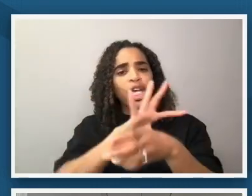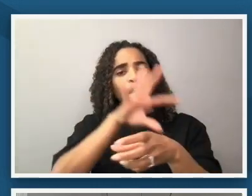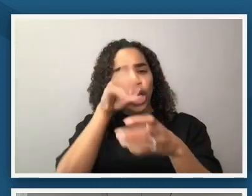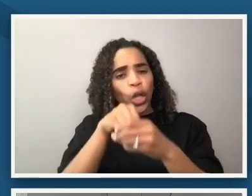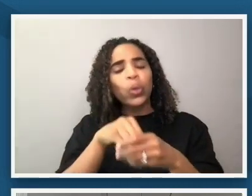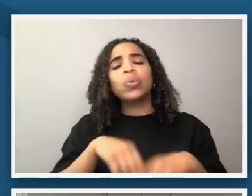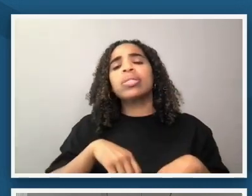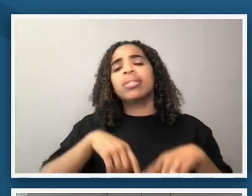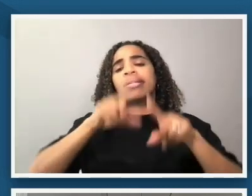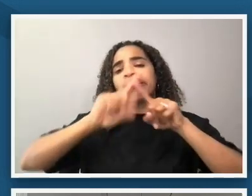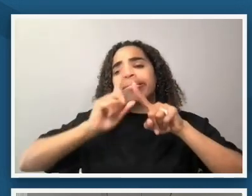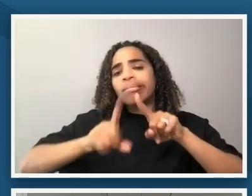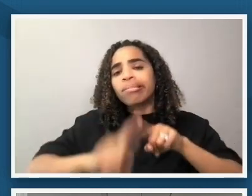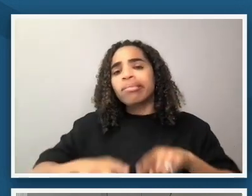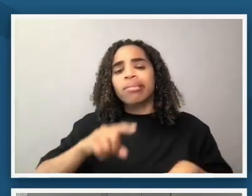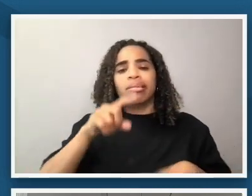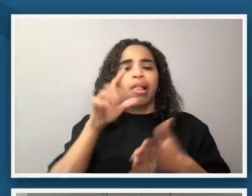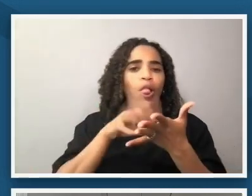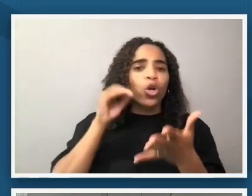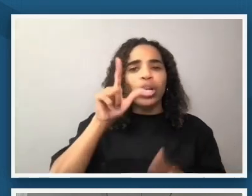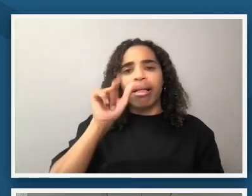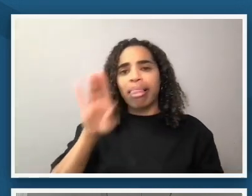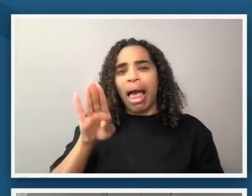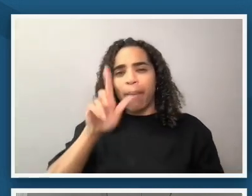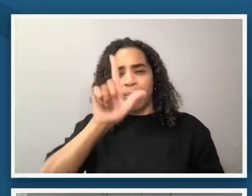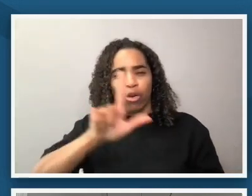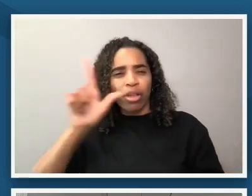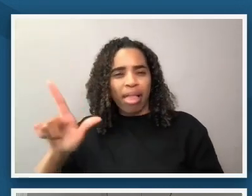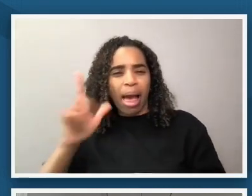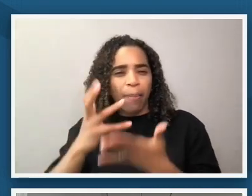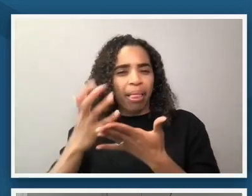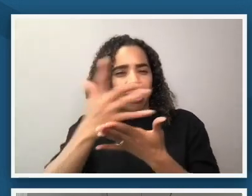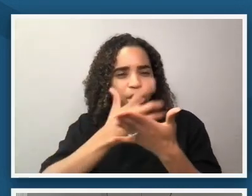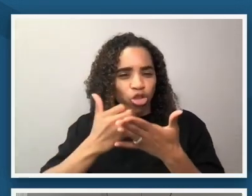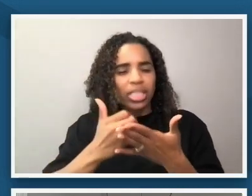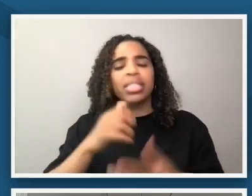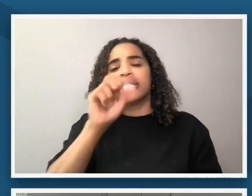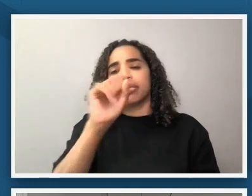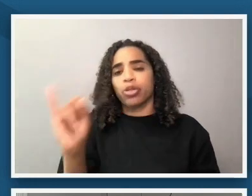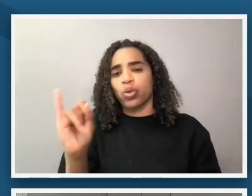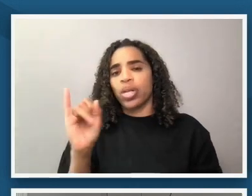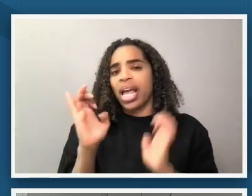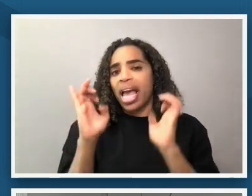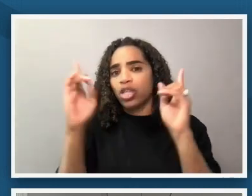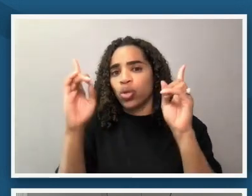learning lab collections this again is uh the smithsonian's educational